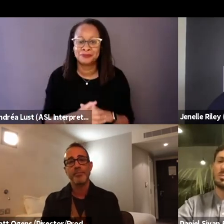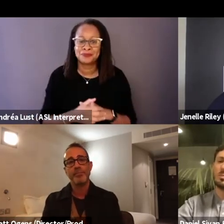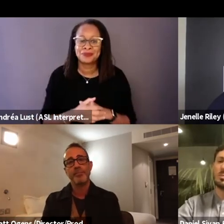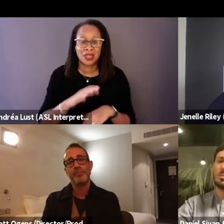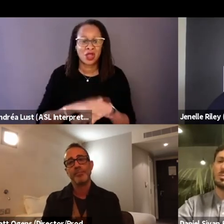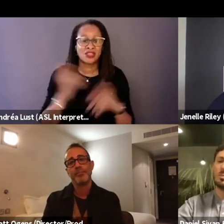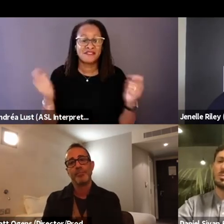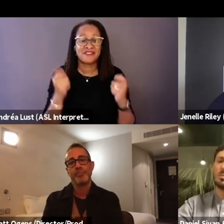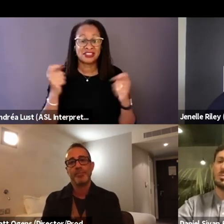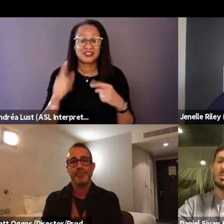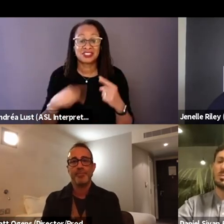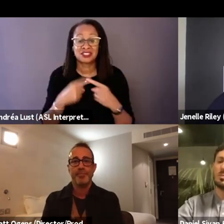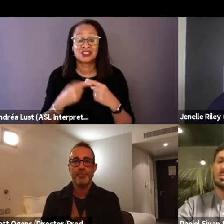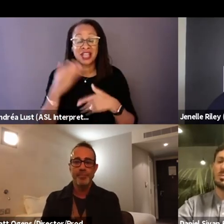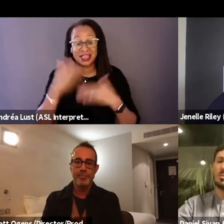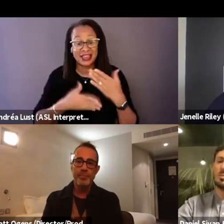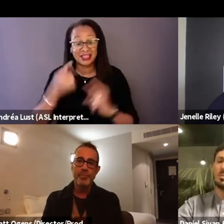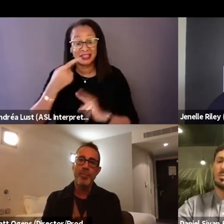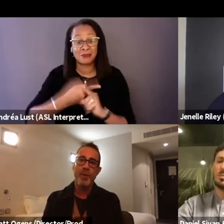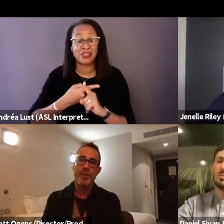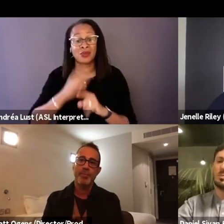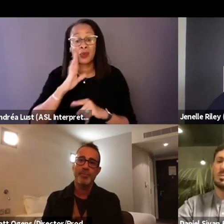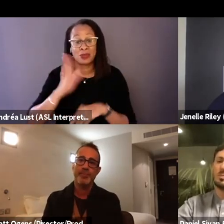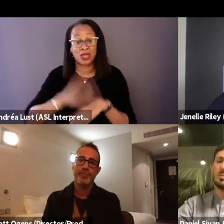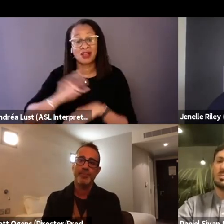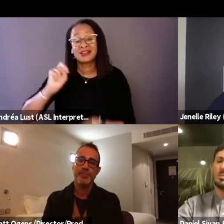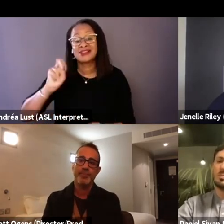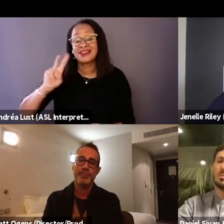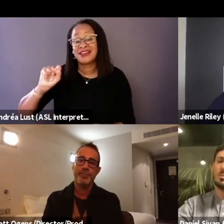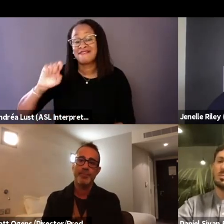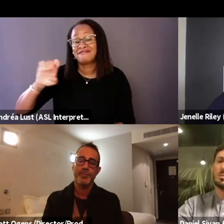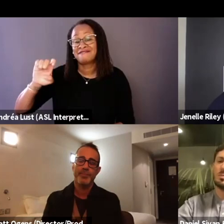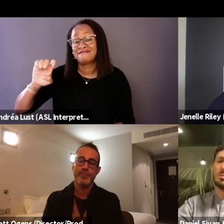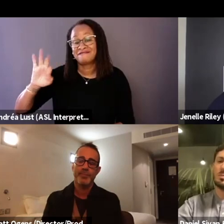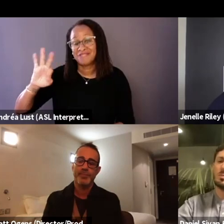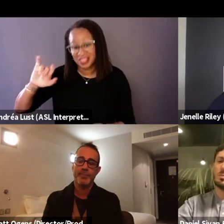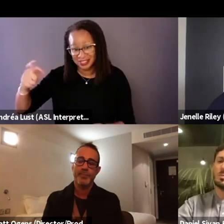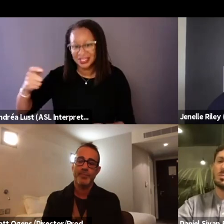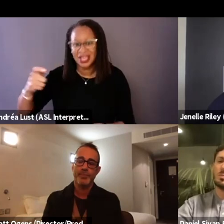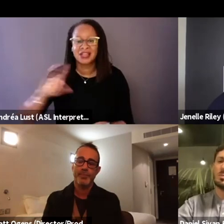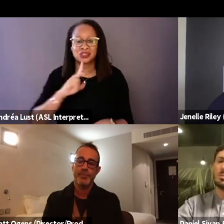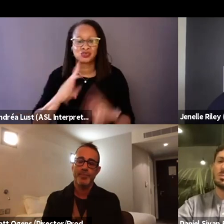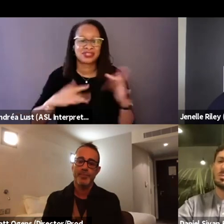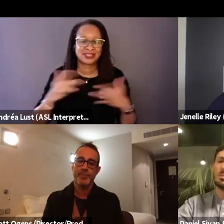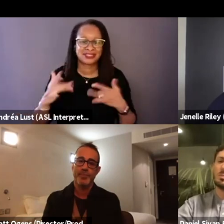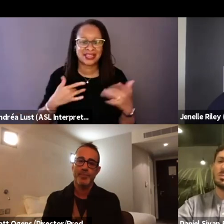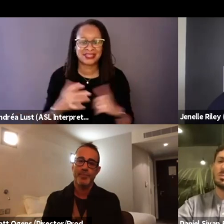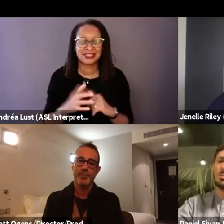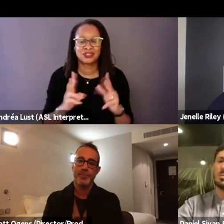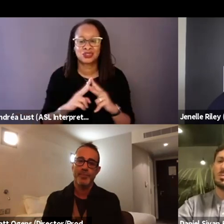And then at the end of the month on Netflix. So it's been just exciting to maintain those relationships